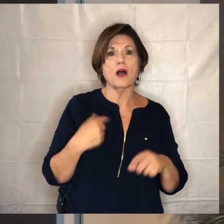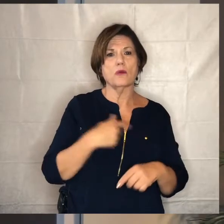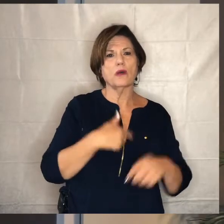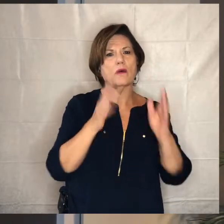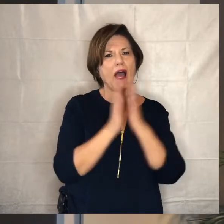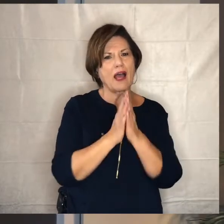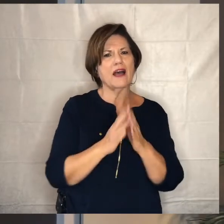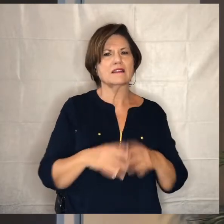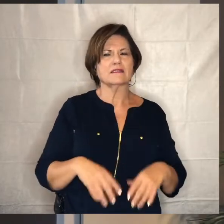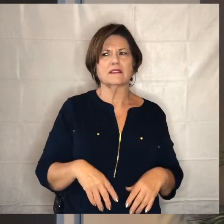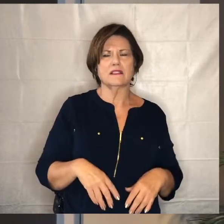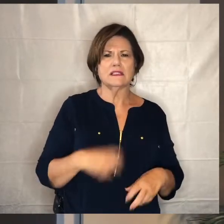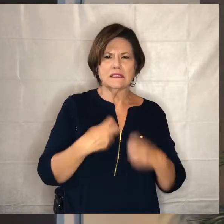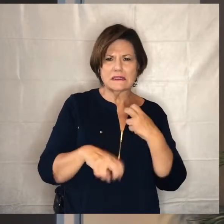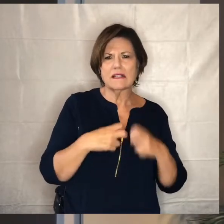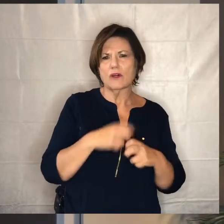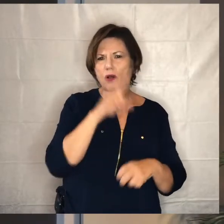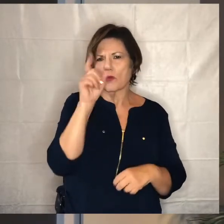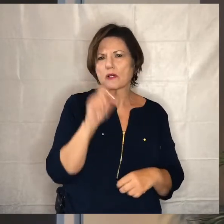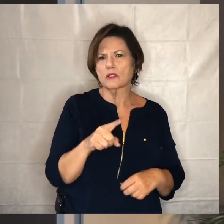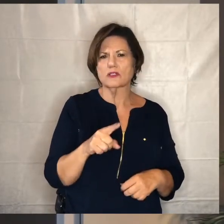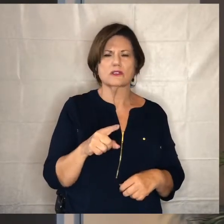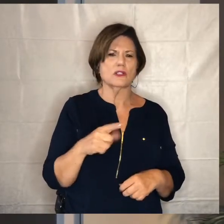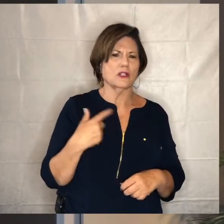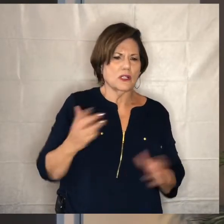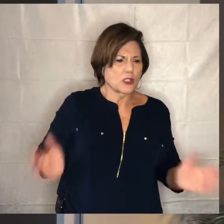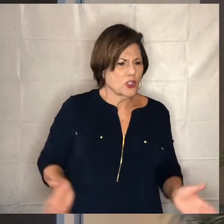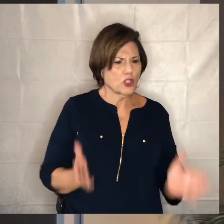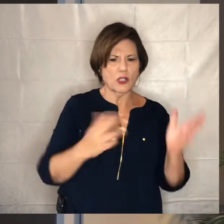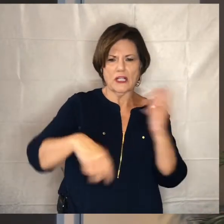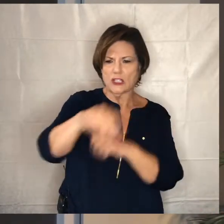questions we're going to try to drive each other to be better at all those